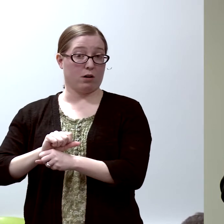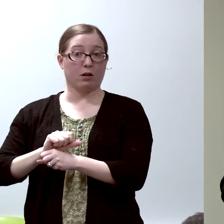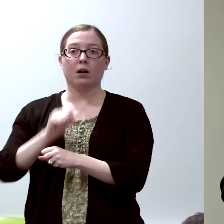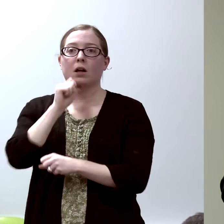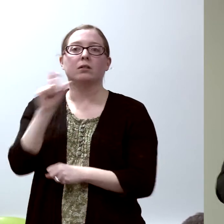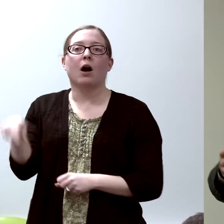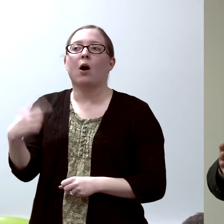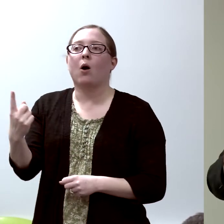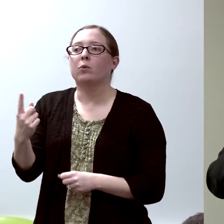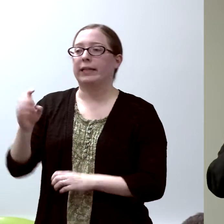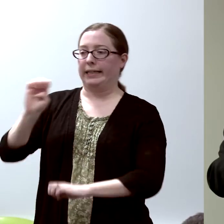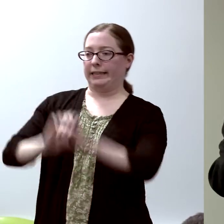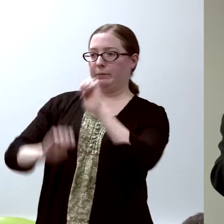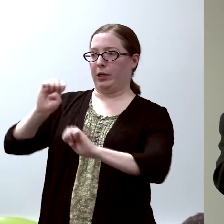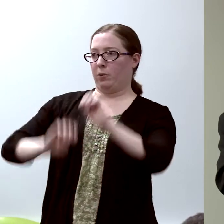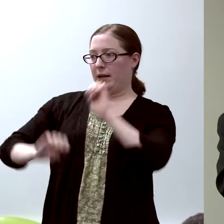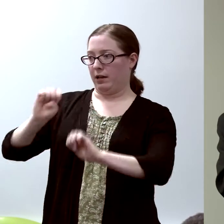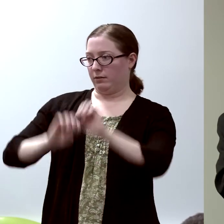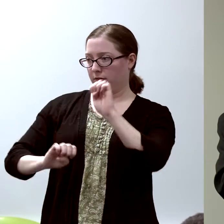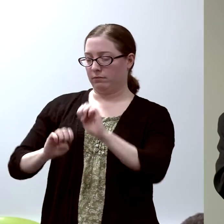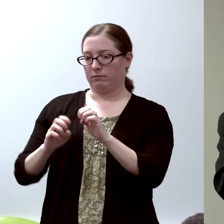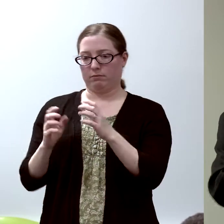is not only to do the experiments